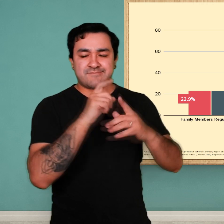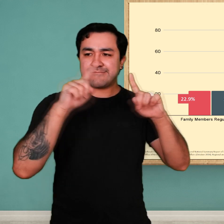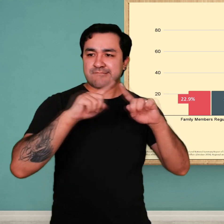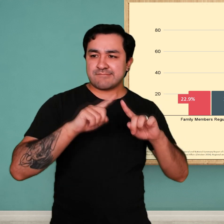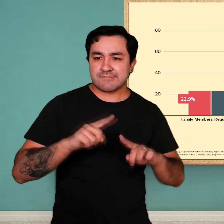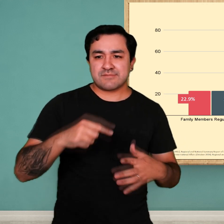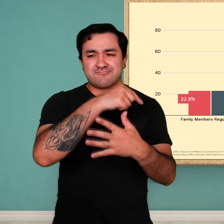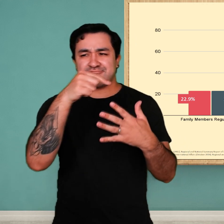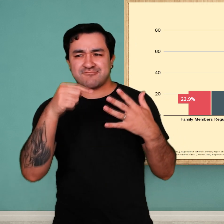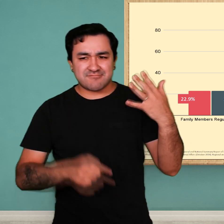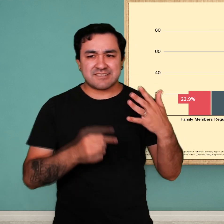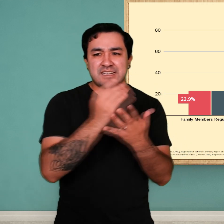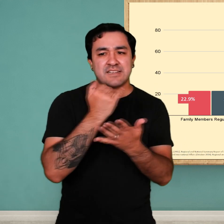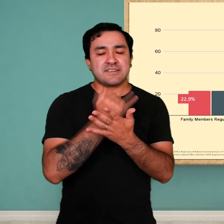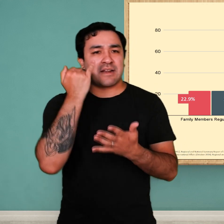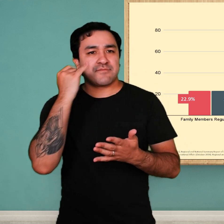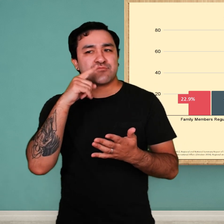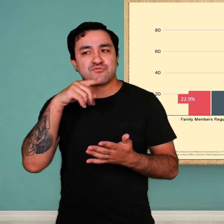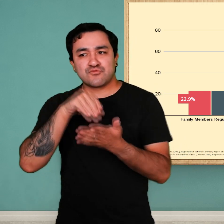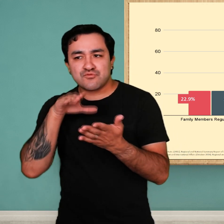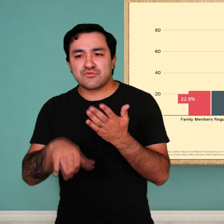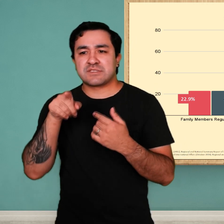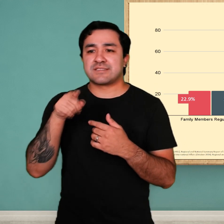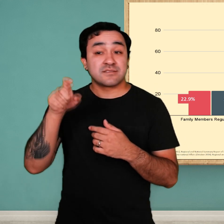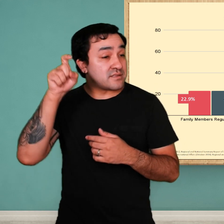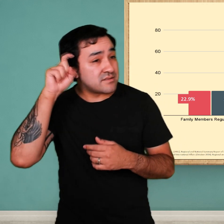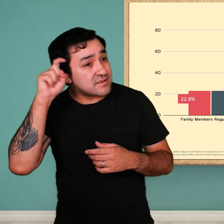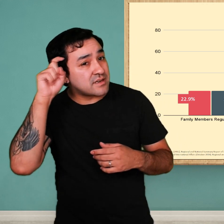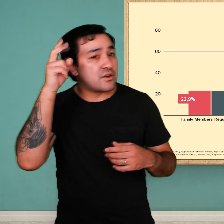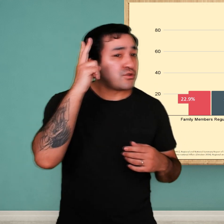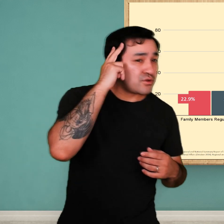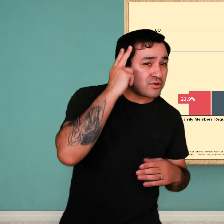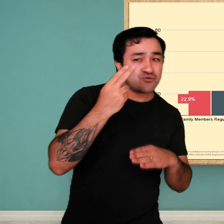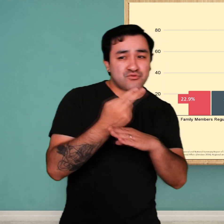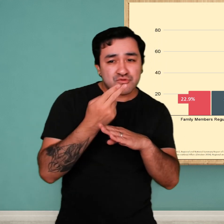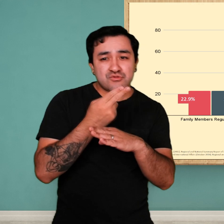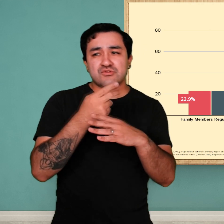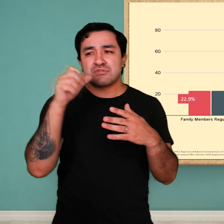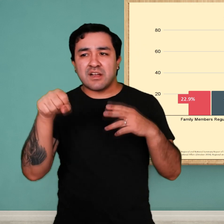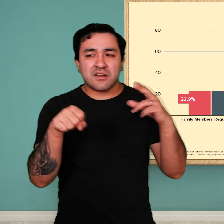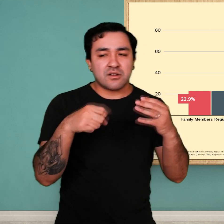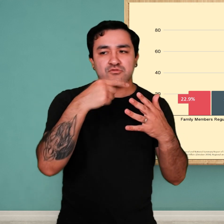the present data is most likely different. This organization also collected information related